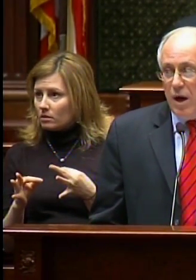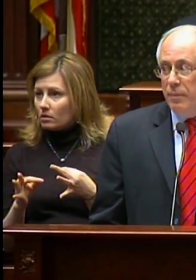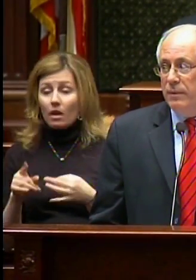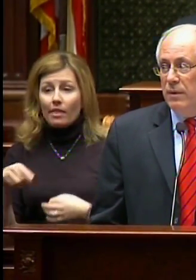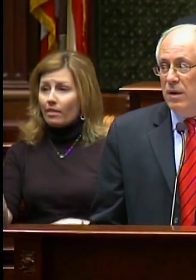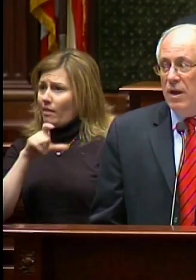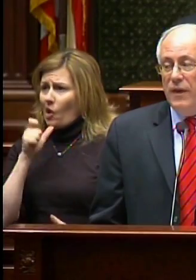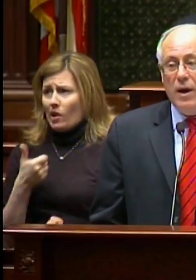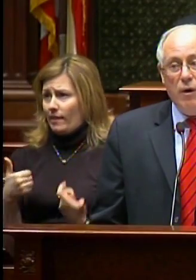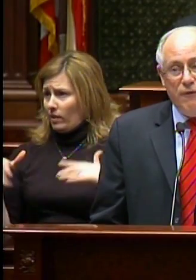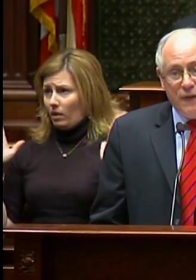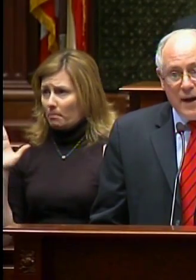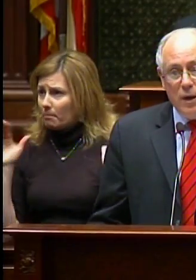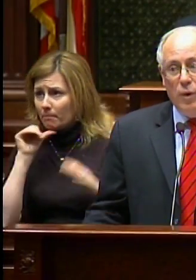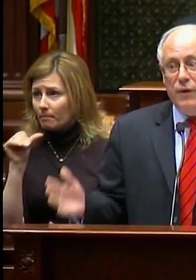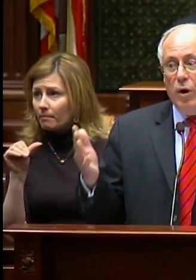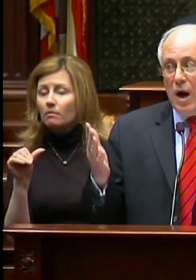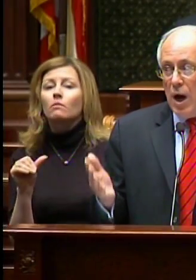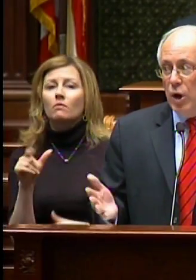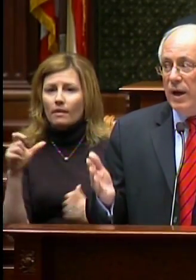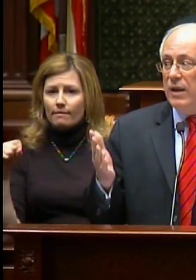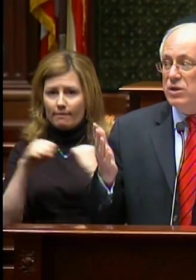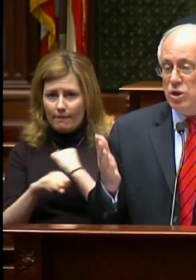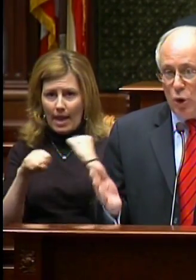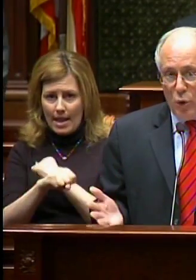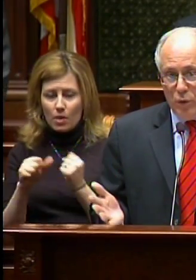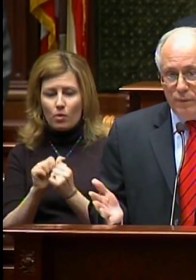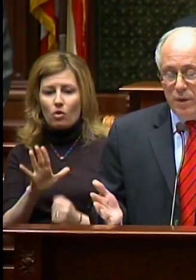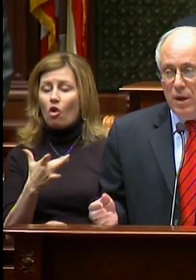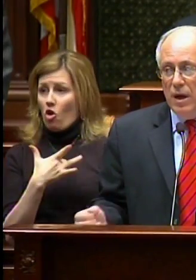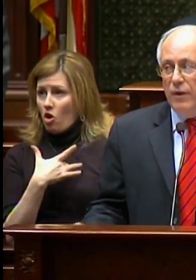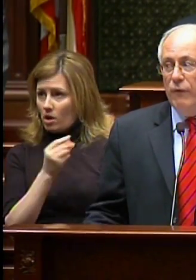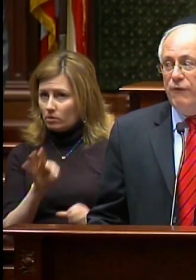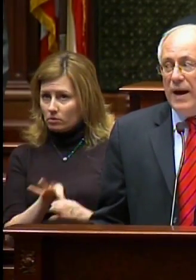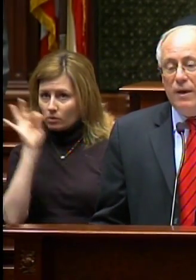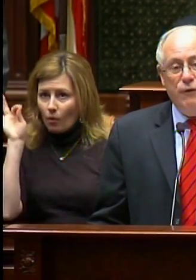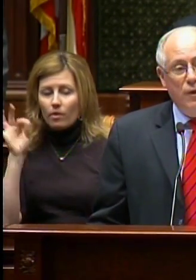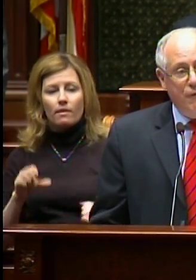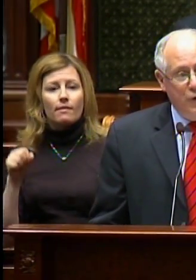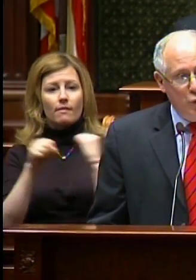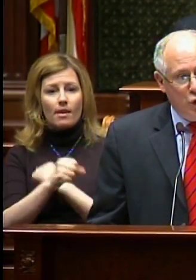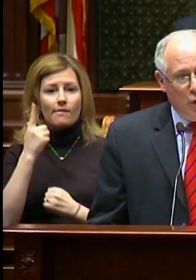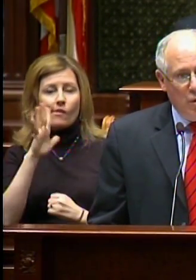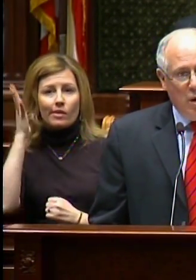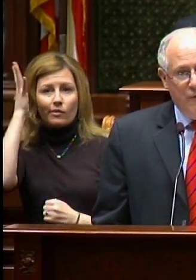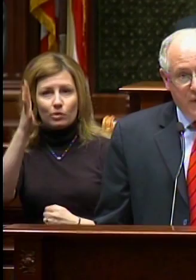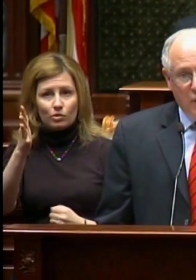They’re fighting with their heart and soul. They’re fighting for the future of their